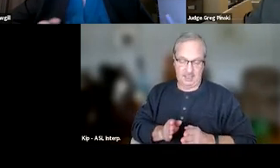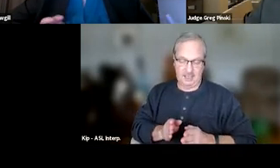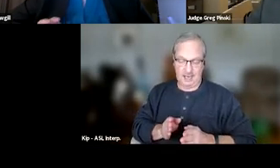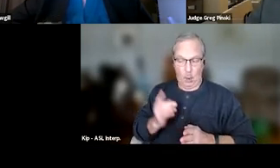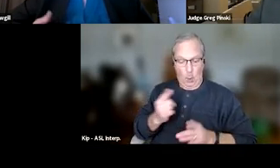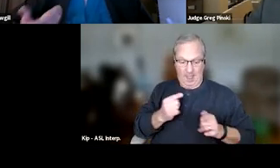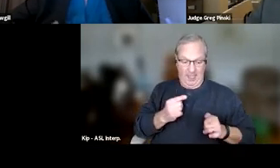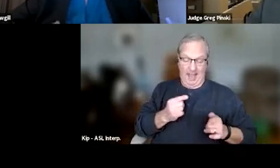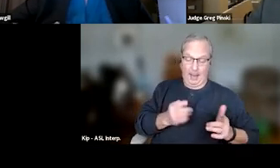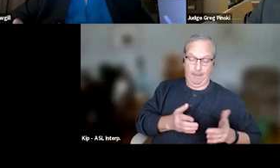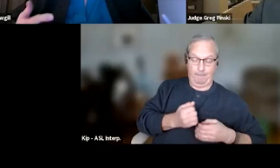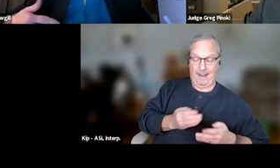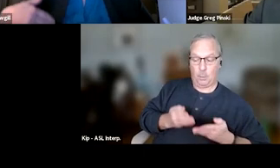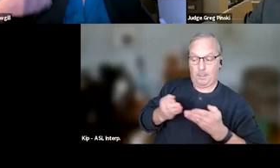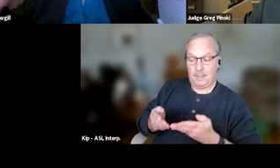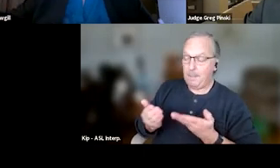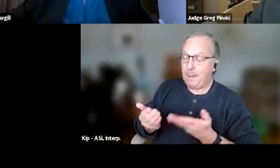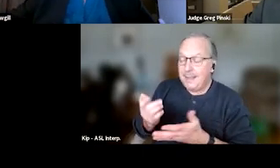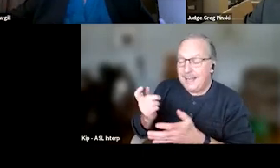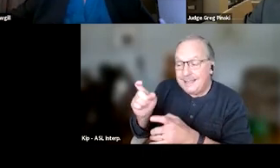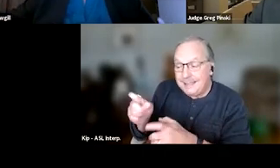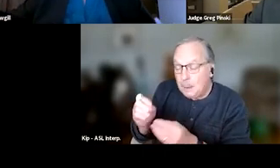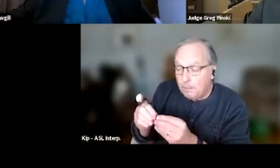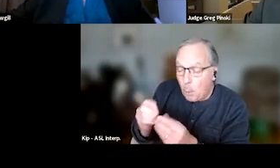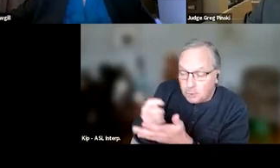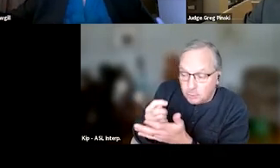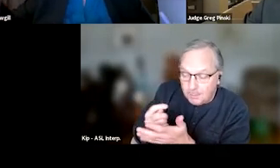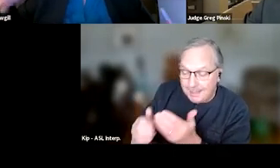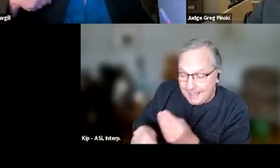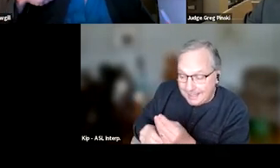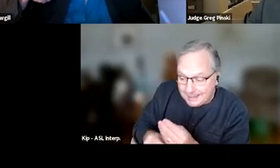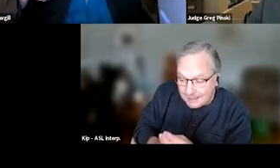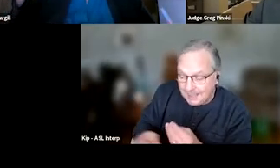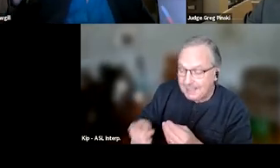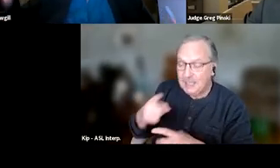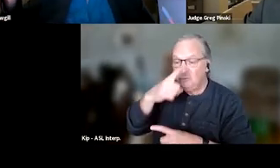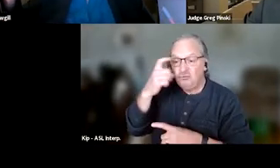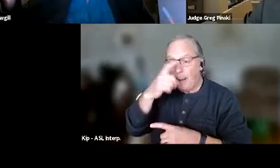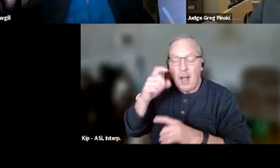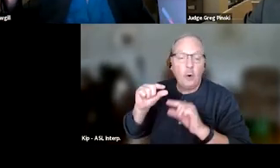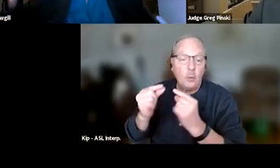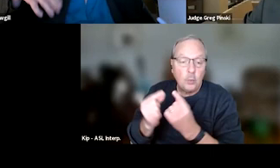And it may be they need more treatment, maybe they need additional treatment, they need trauma groups, they need to go to inpatient,